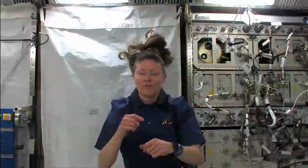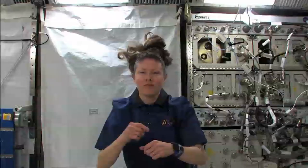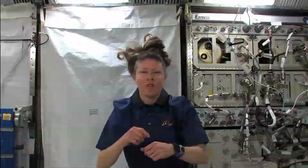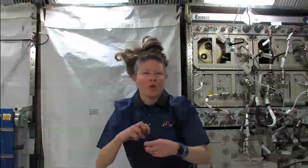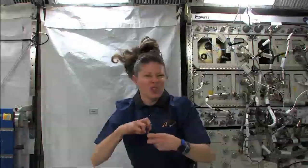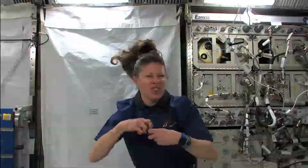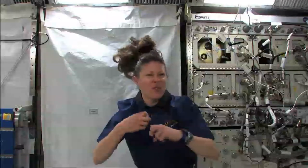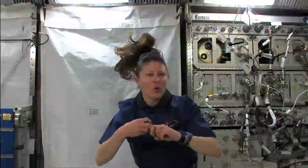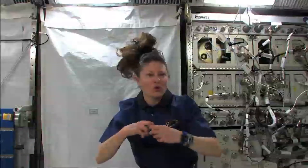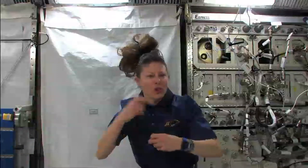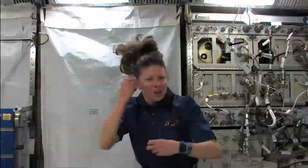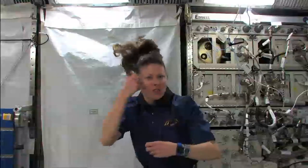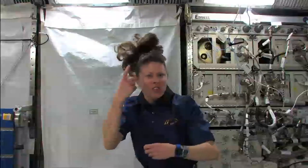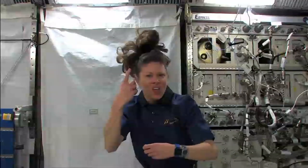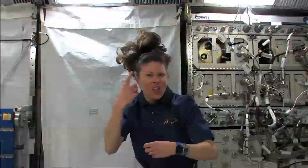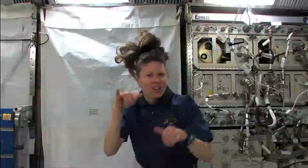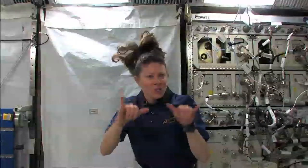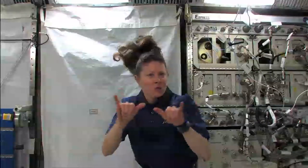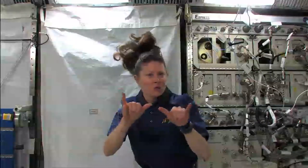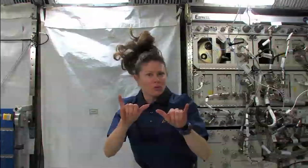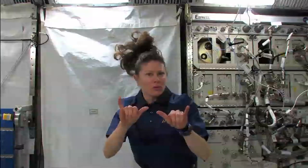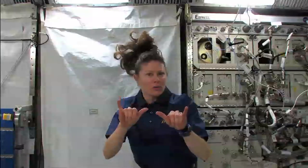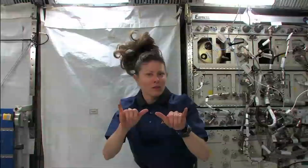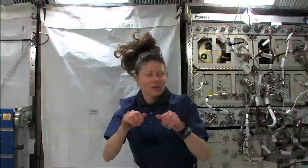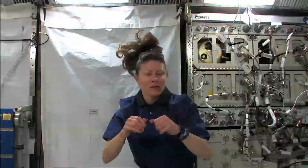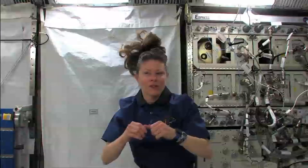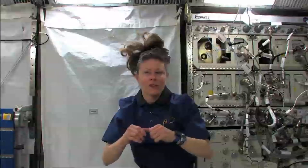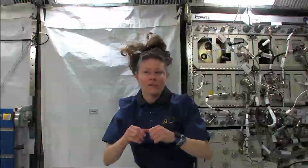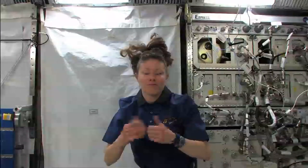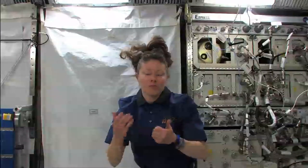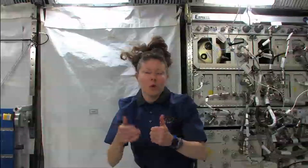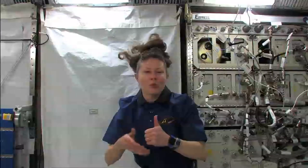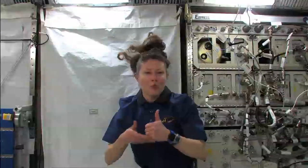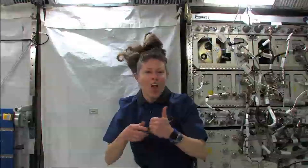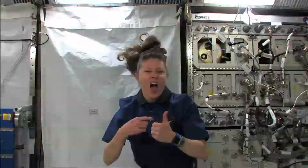It was difficult to understand chemistry (for her).